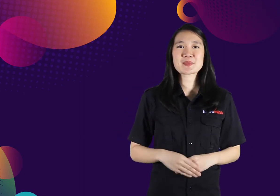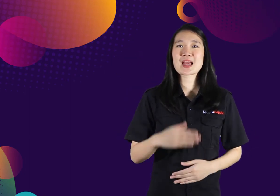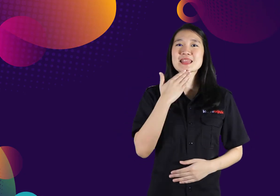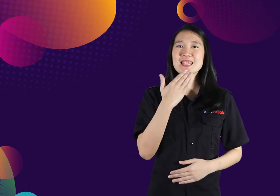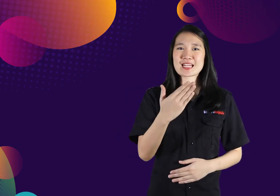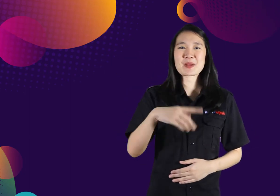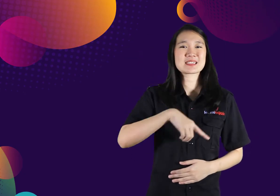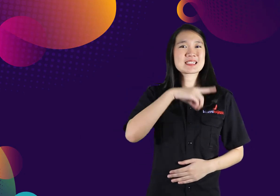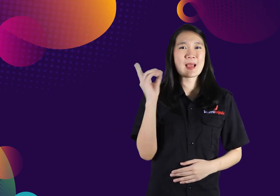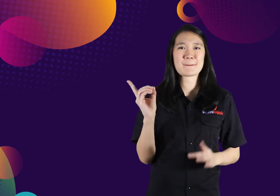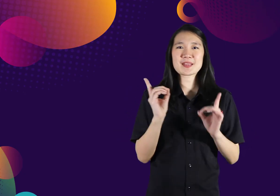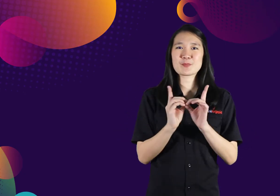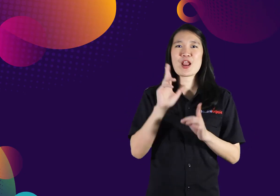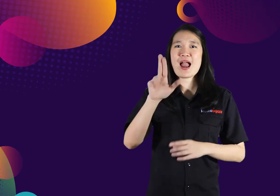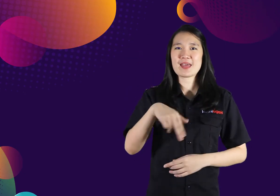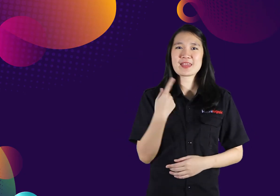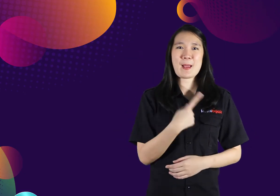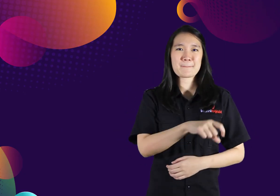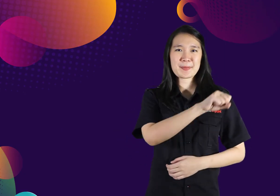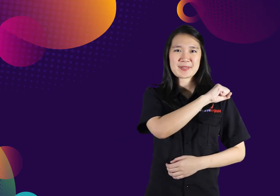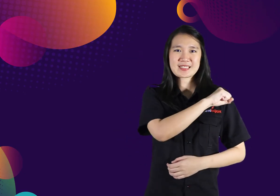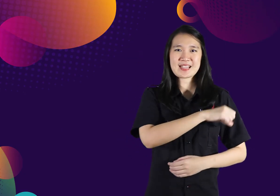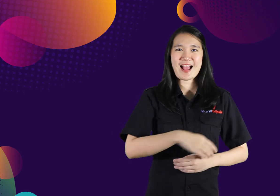thanks. I'll see you at KamiBijak.